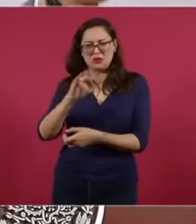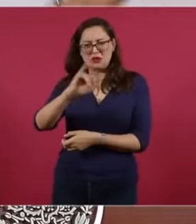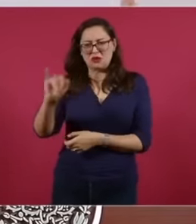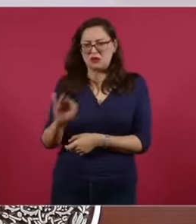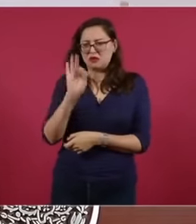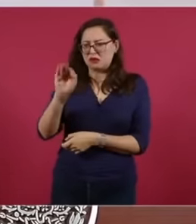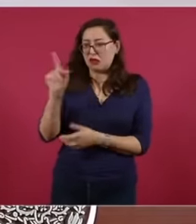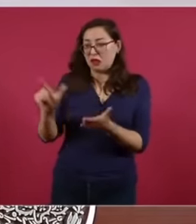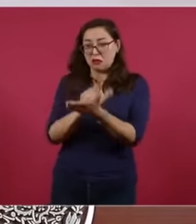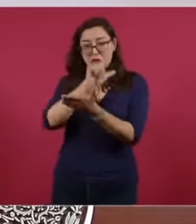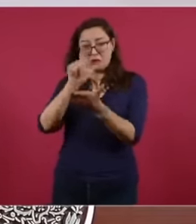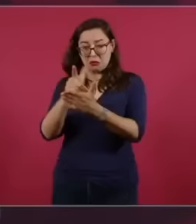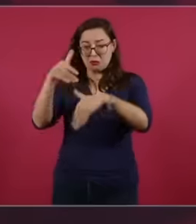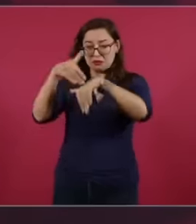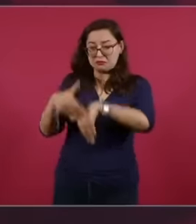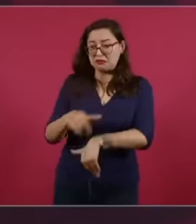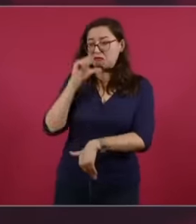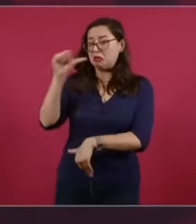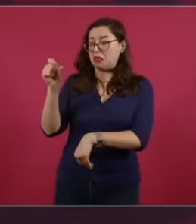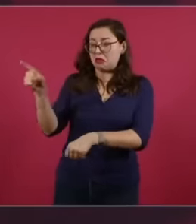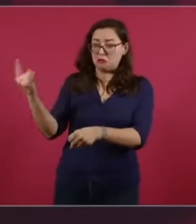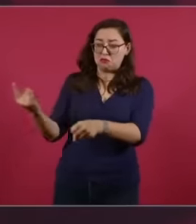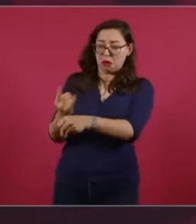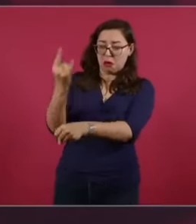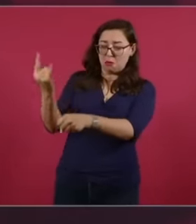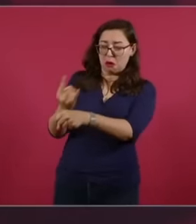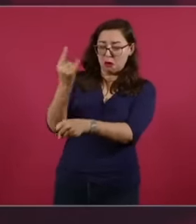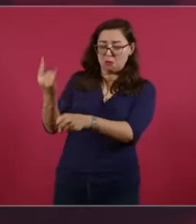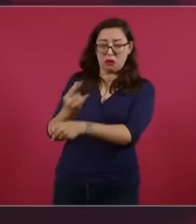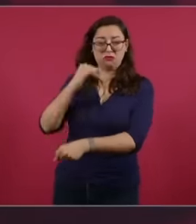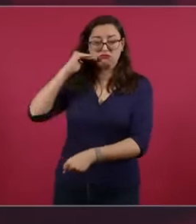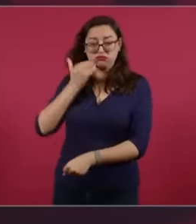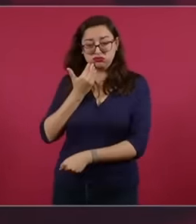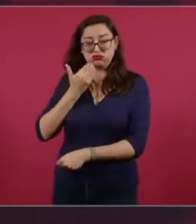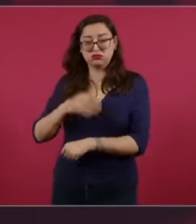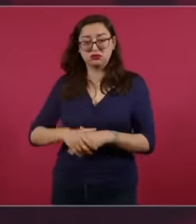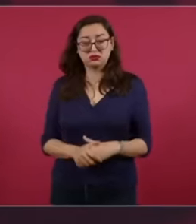crooked state of